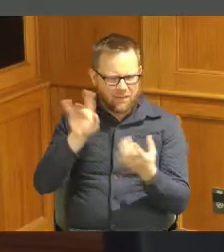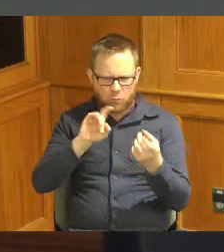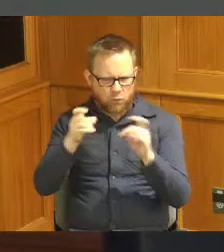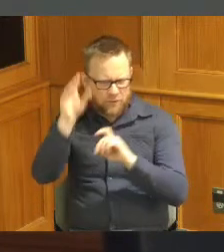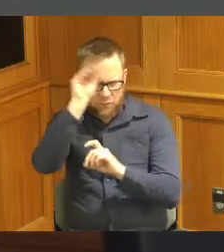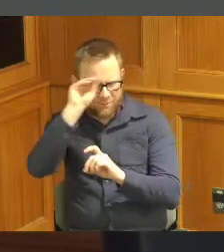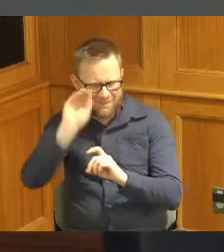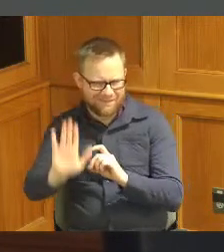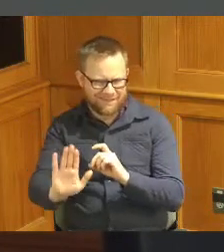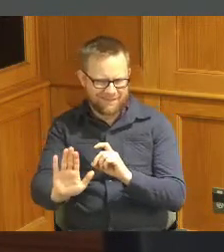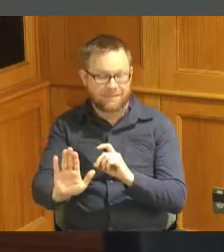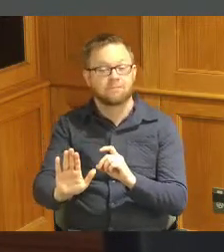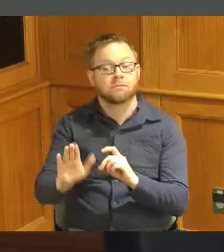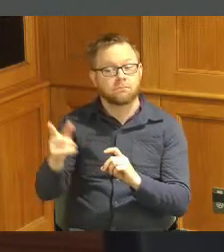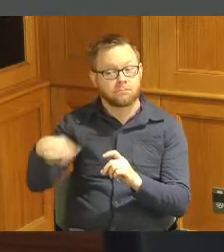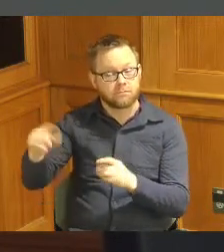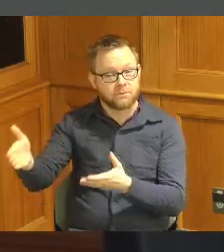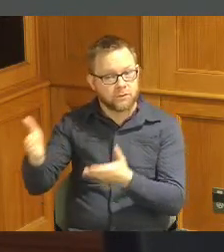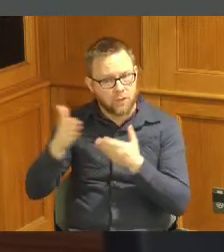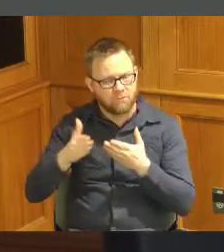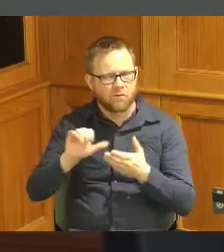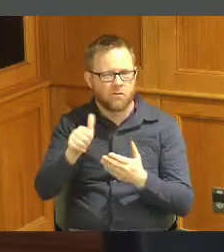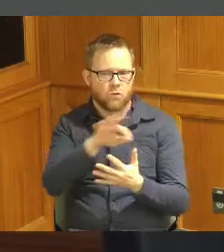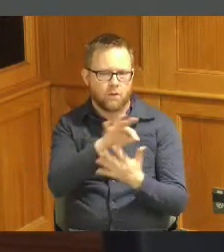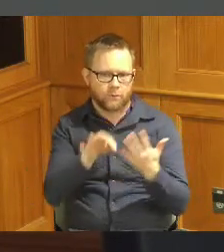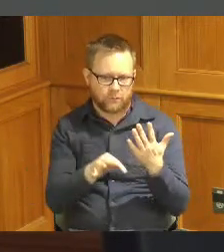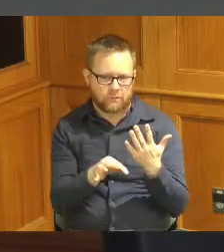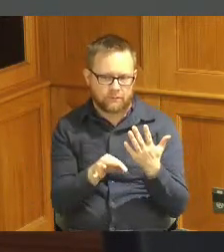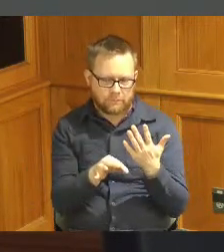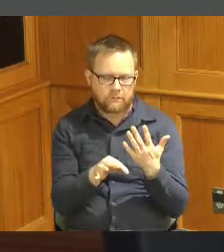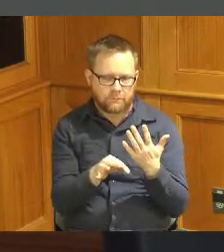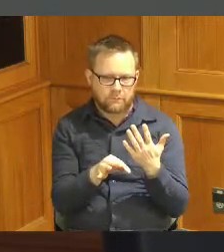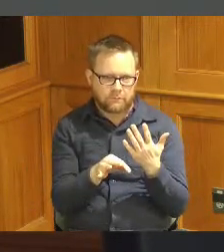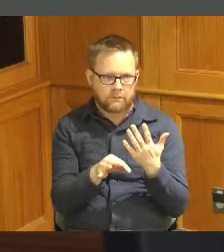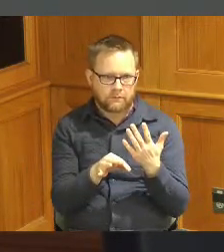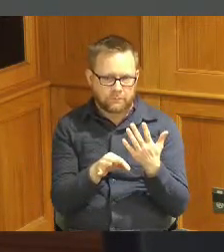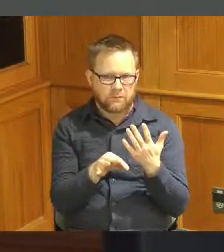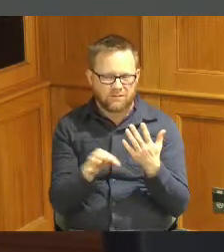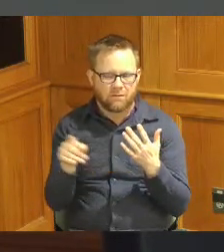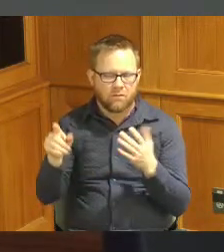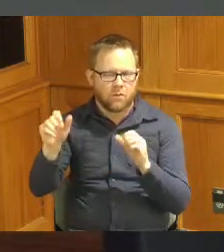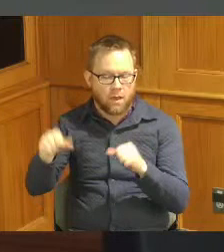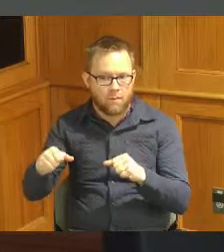on this necessarily but they did offer us some options to be more inclusive to be more included